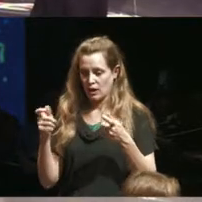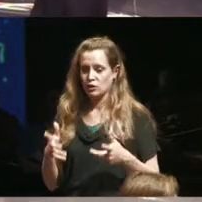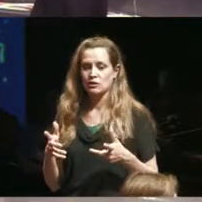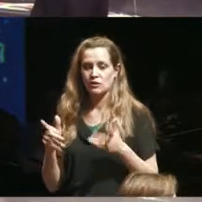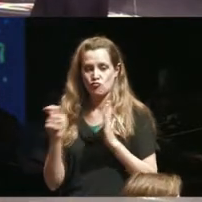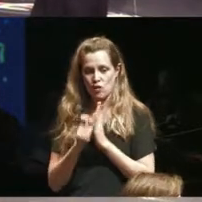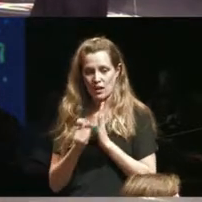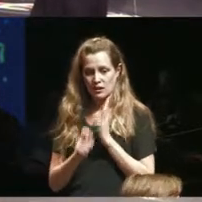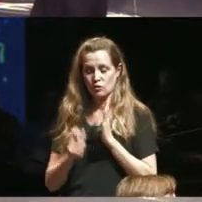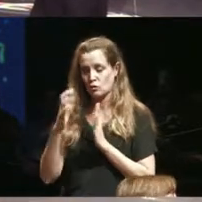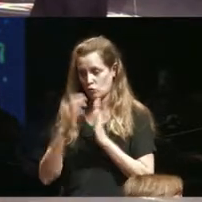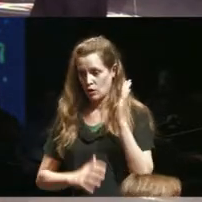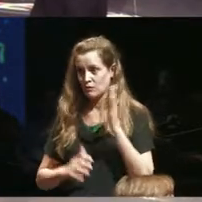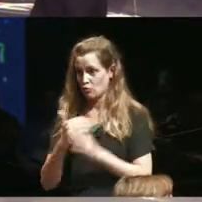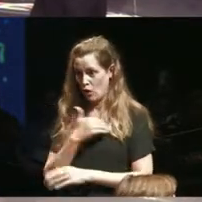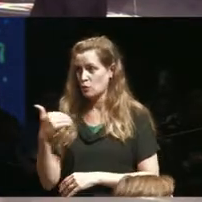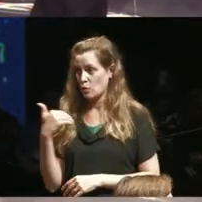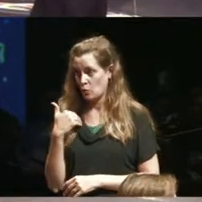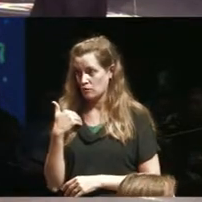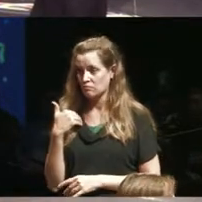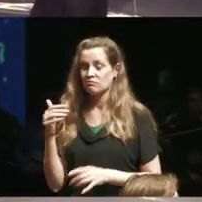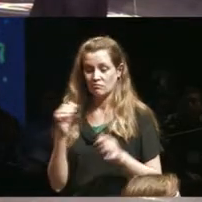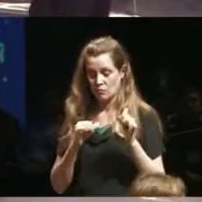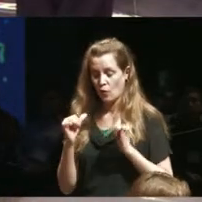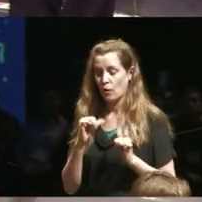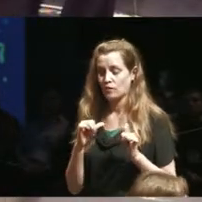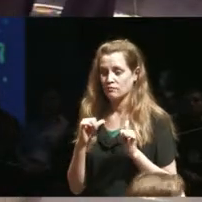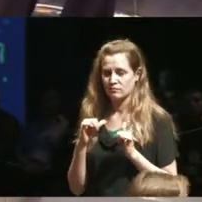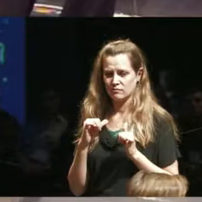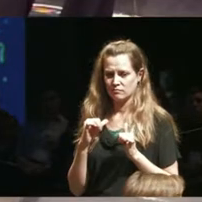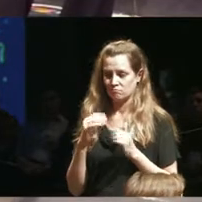written the script in Toronto which will be performed at some point in the near